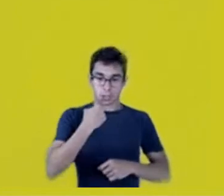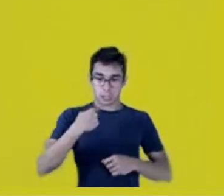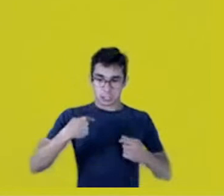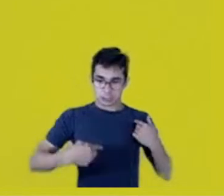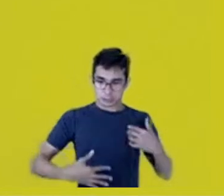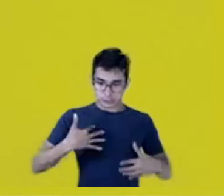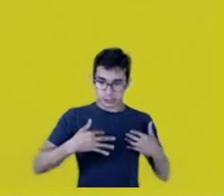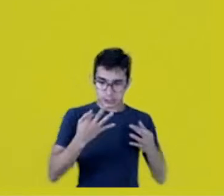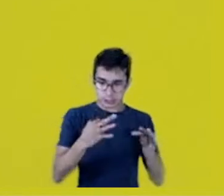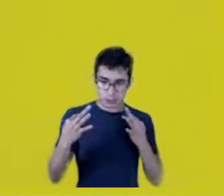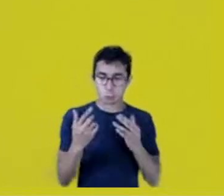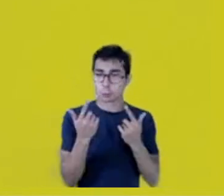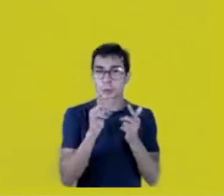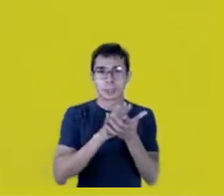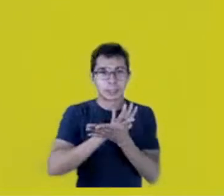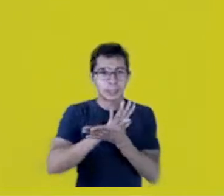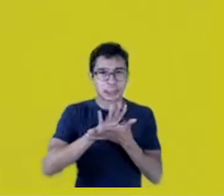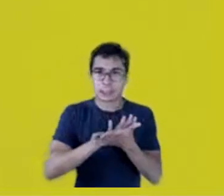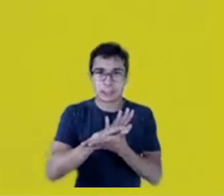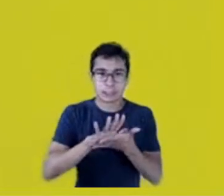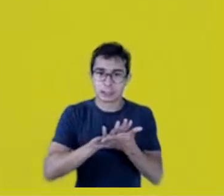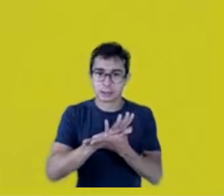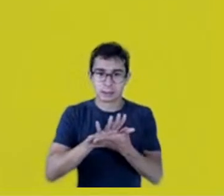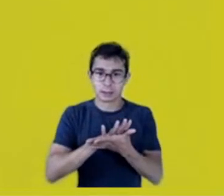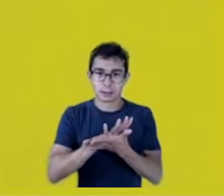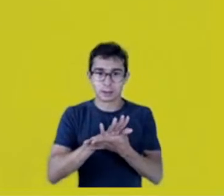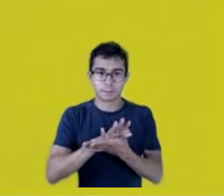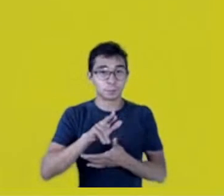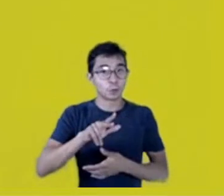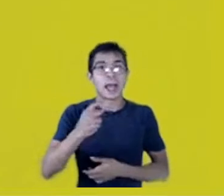to avoid taking hormonal garbage?